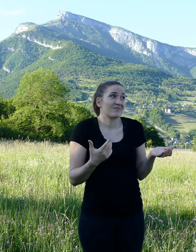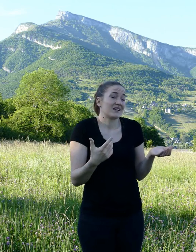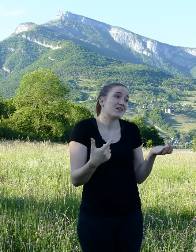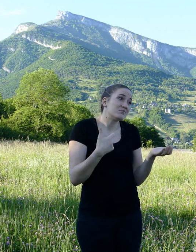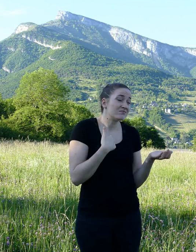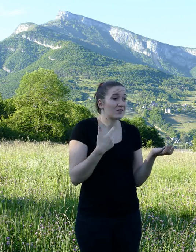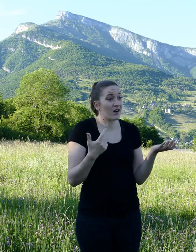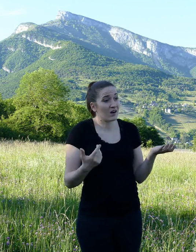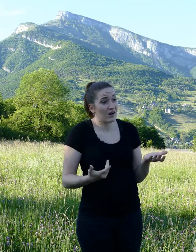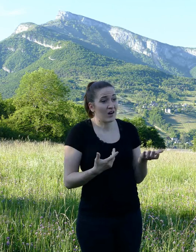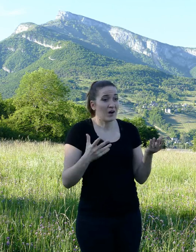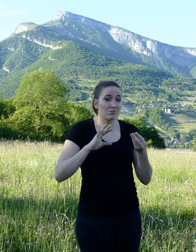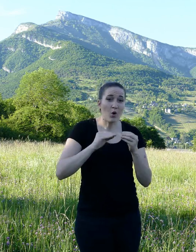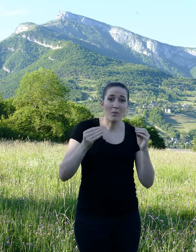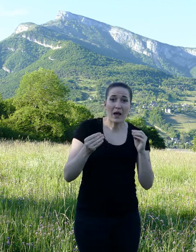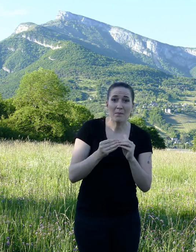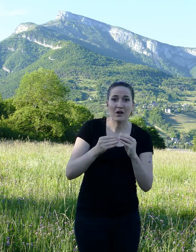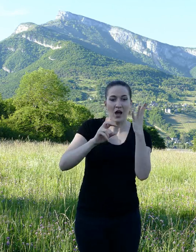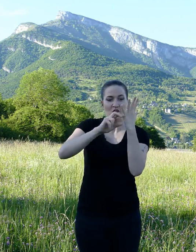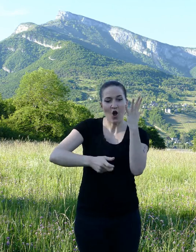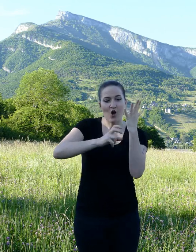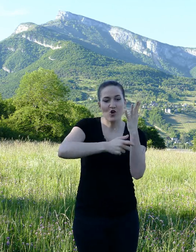that the harvest of acorns had been very mediocre.